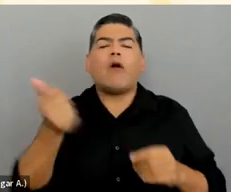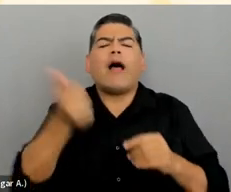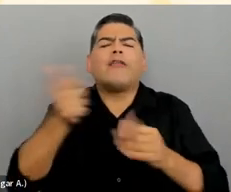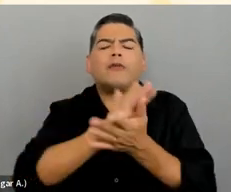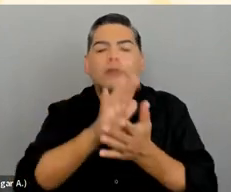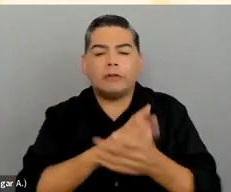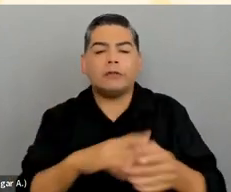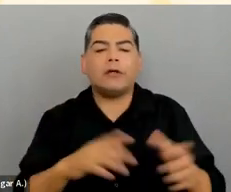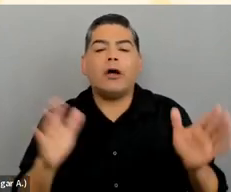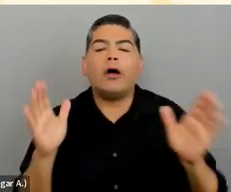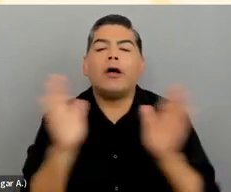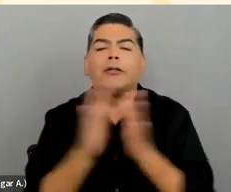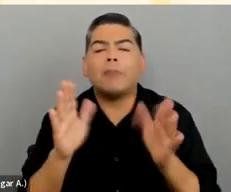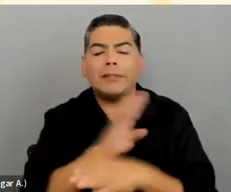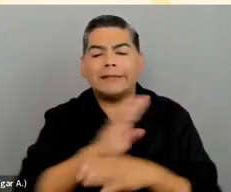Maybe you’re a freelancer or self-employed.